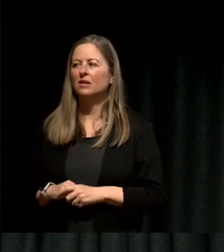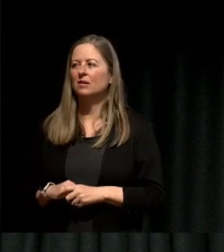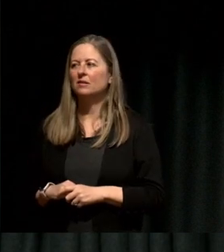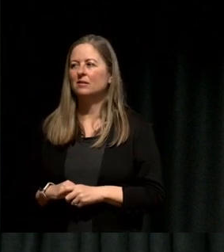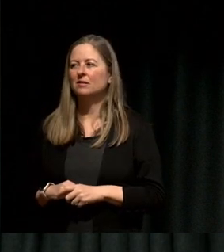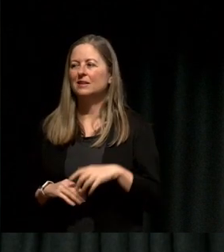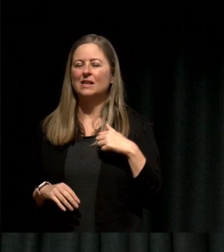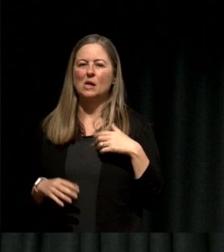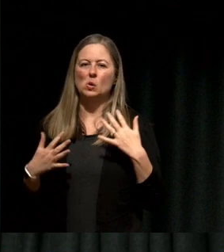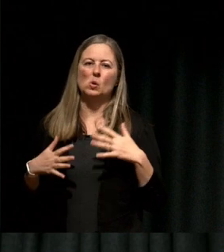huge loss.